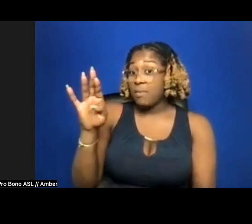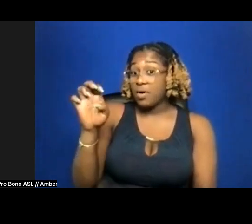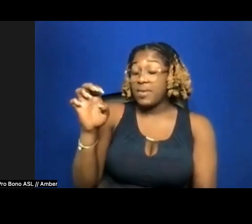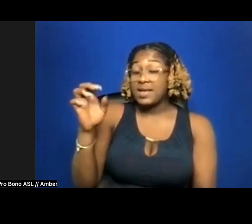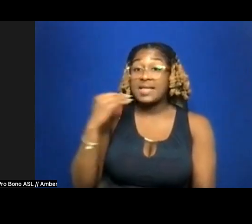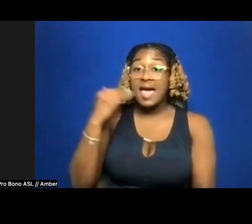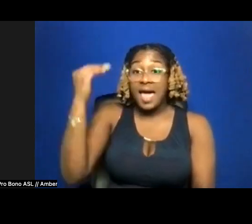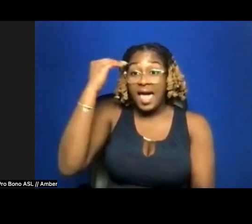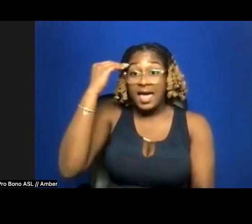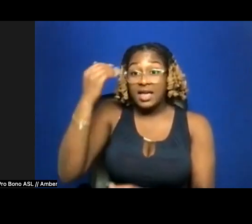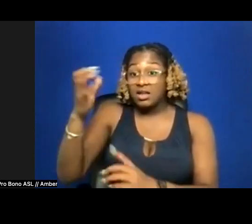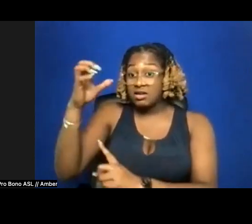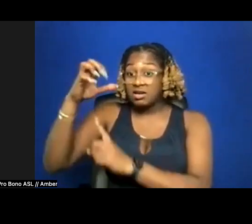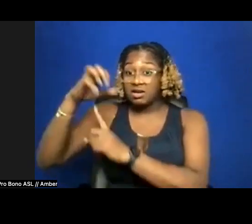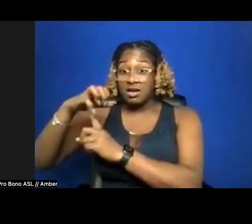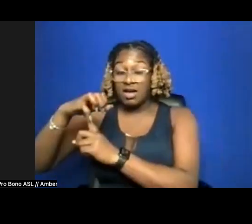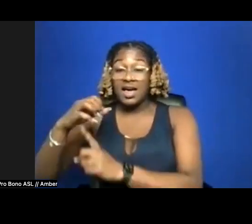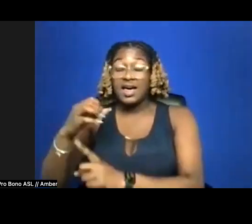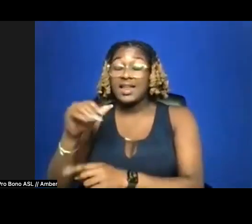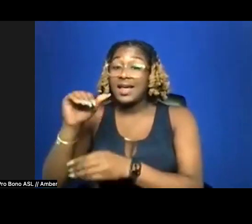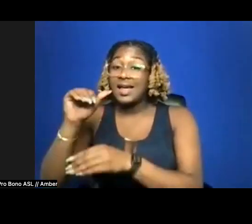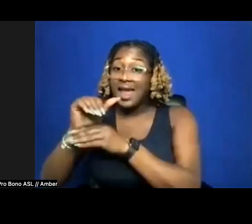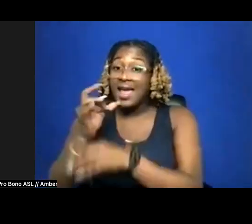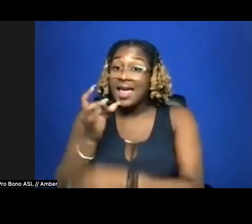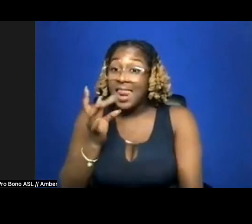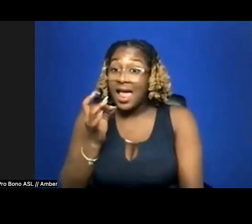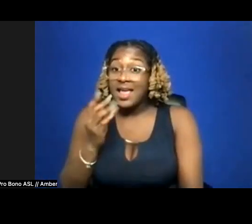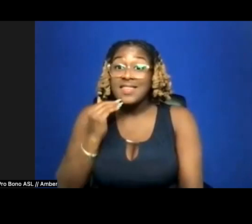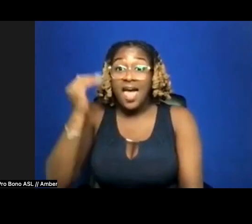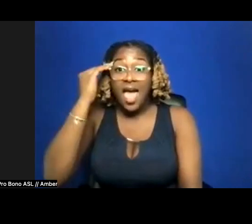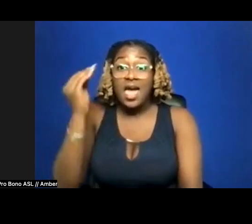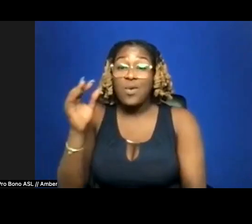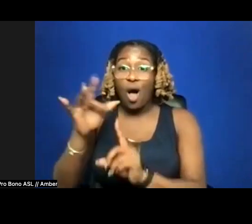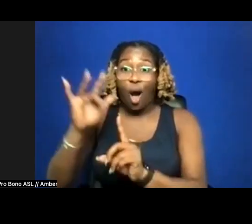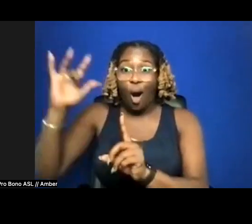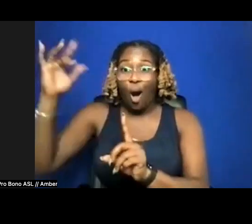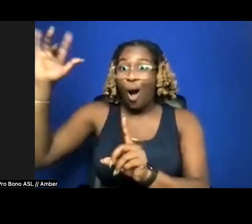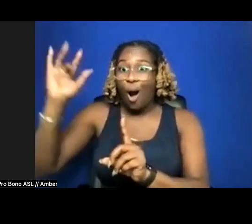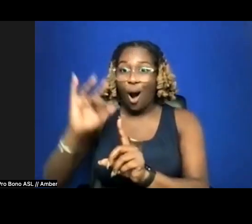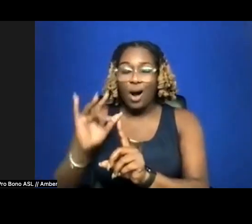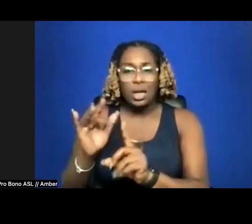it made the Barbie's head glow. And that was great, and so I went to sleep with my Barbie's